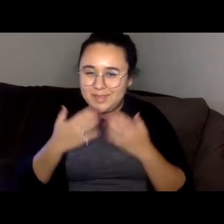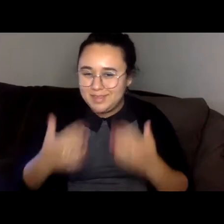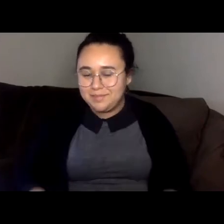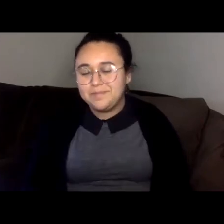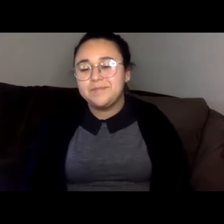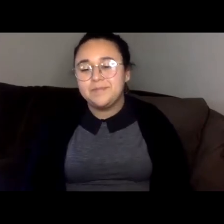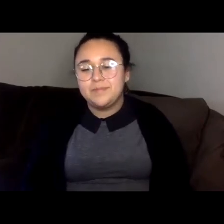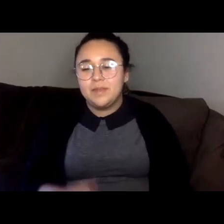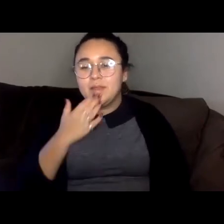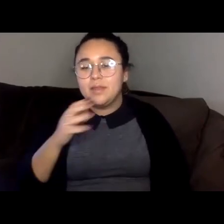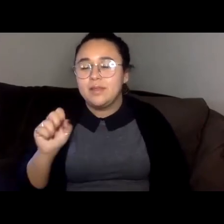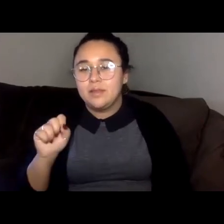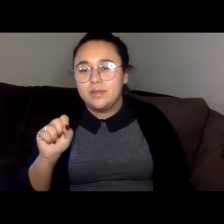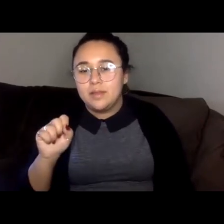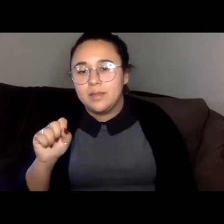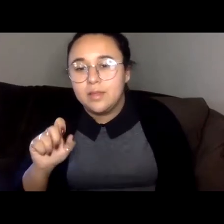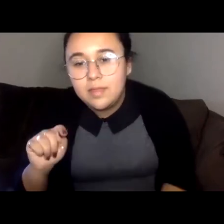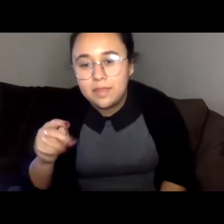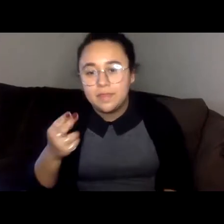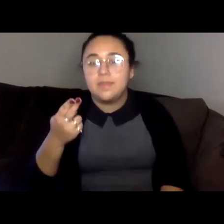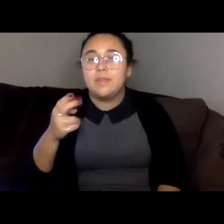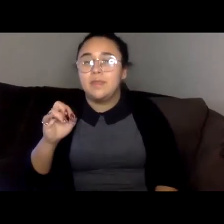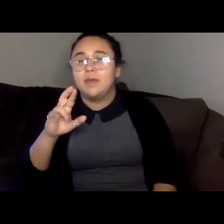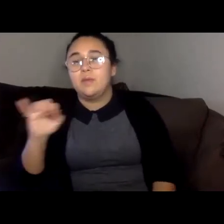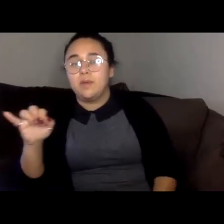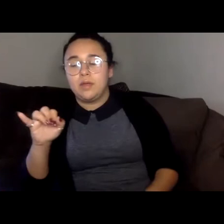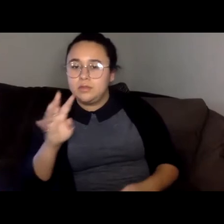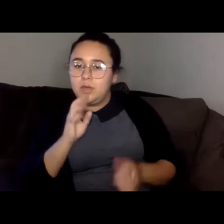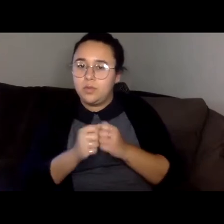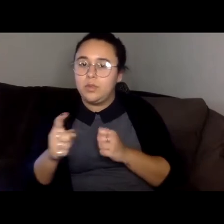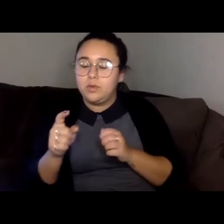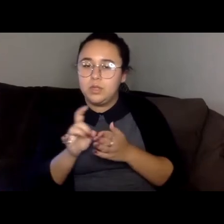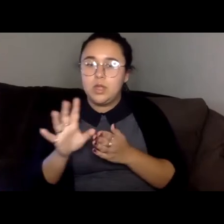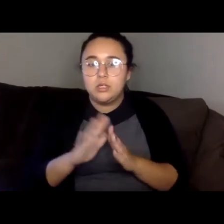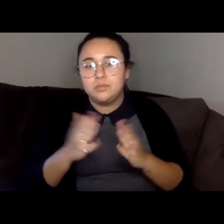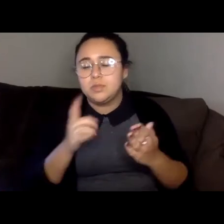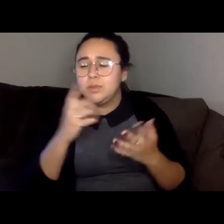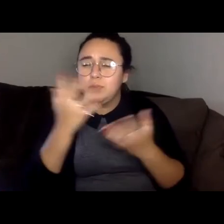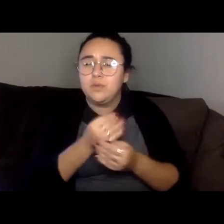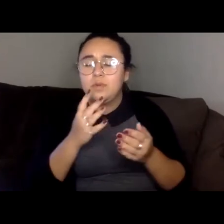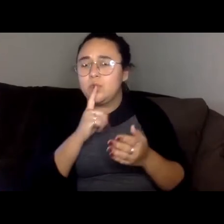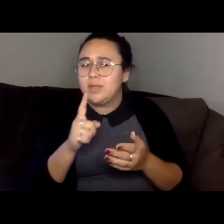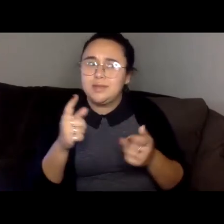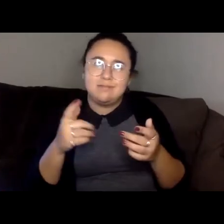And thank you theory for having me speak with you to launch your book, it's so beautiful and I'm really excited to celebrate it.